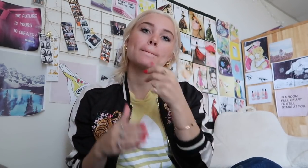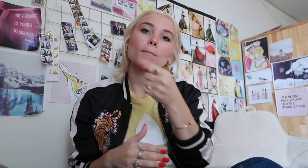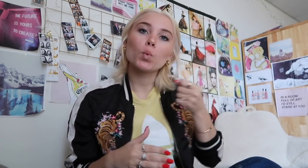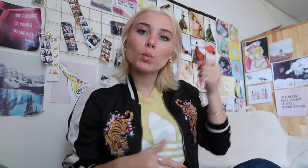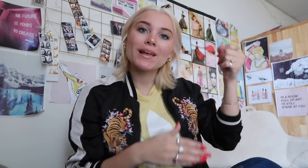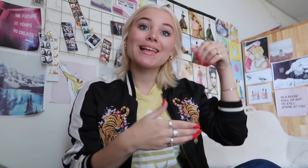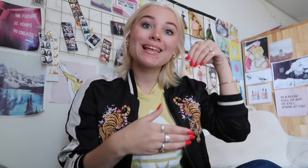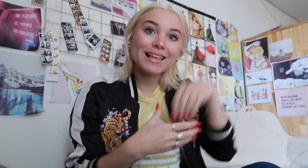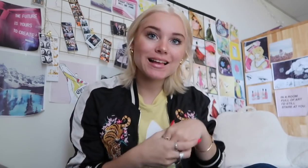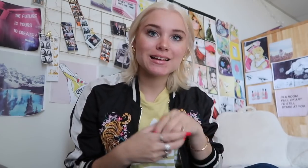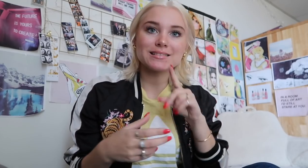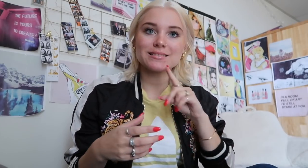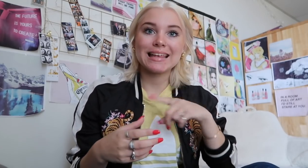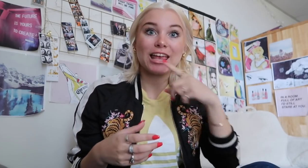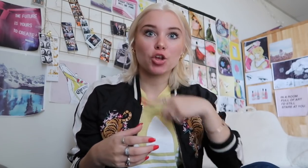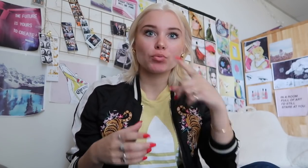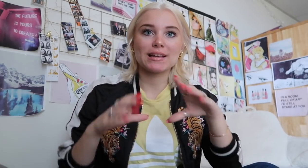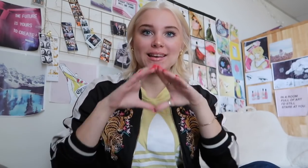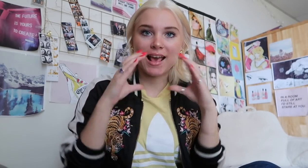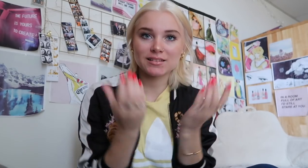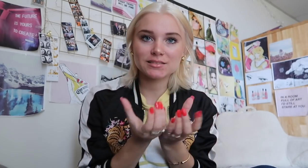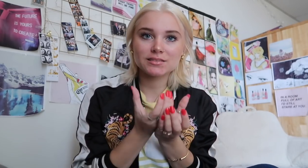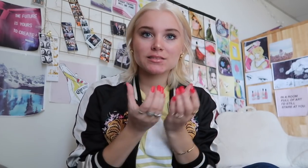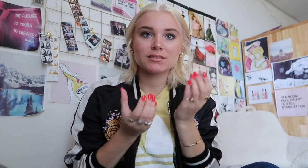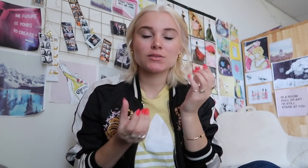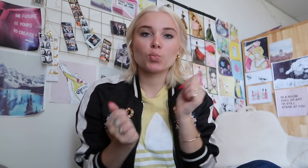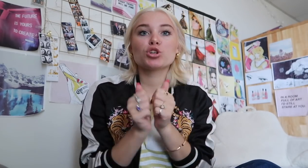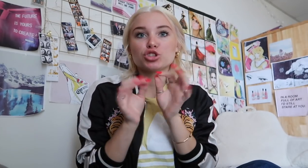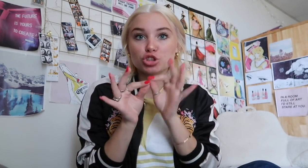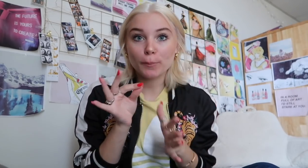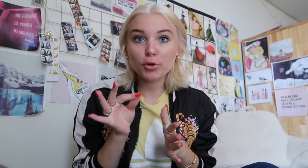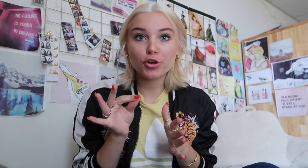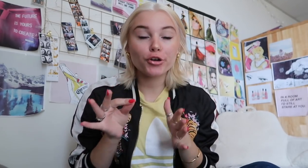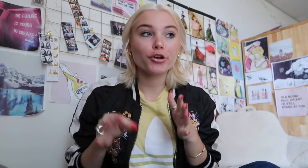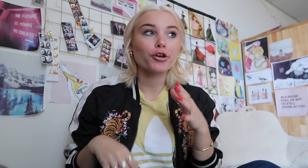in hearing class where I can receive my education needs with an interpreter